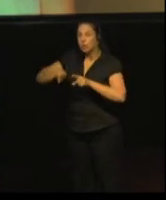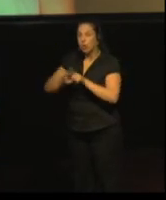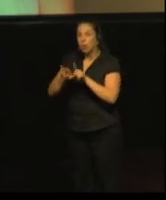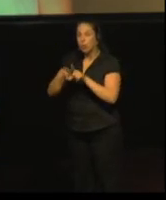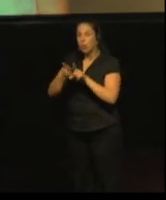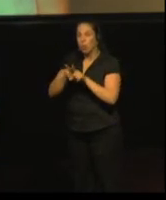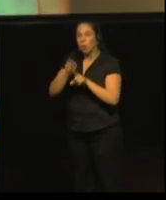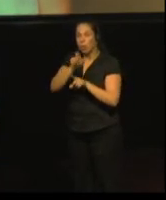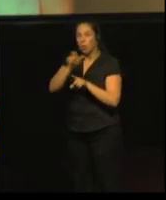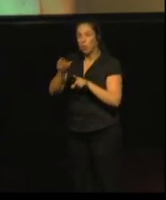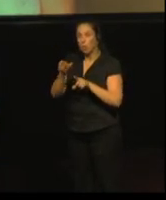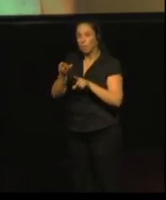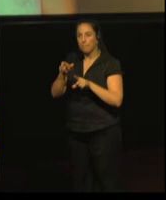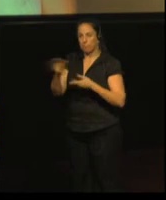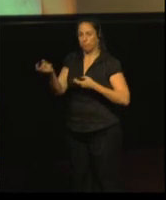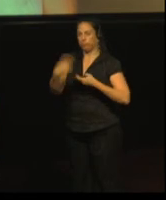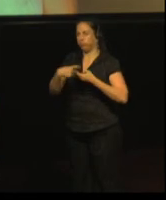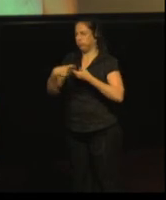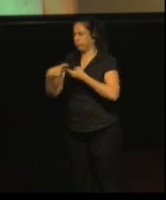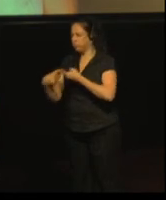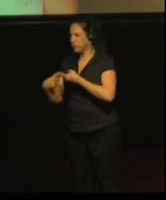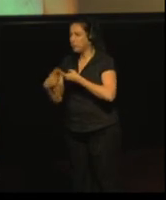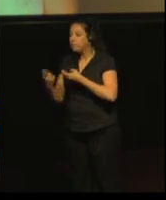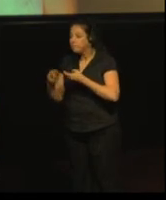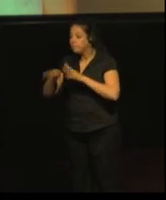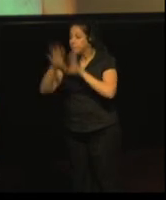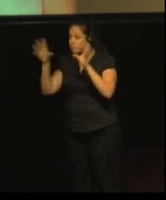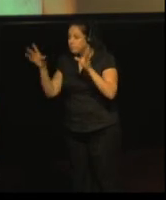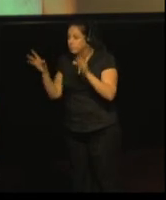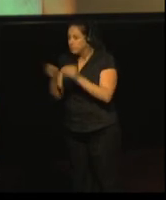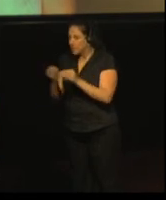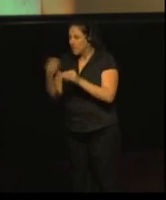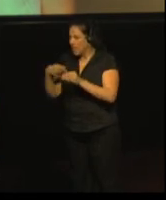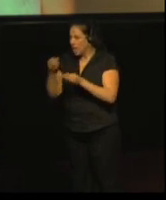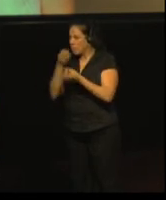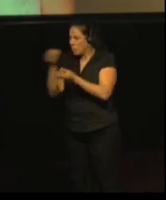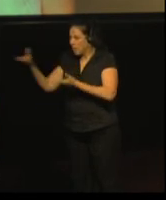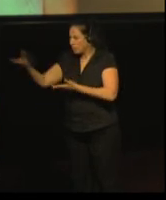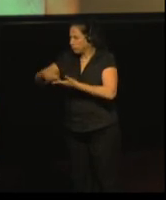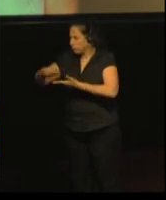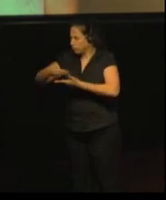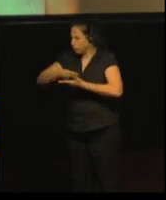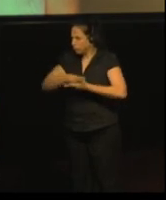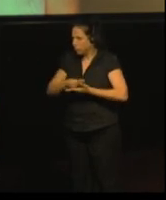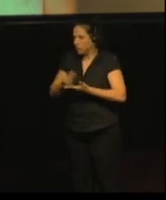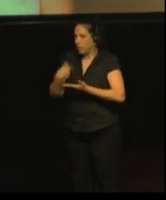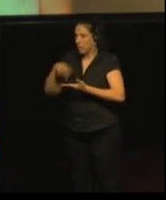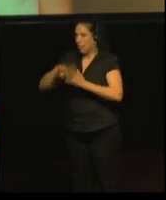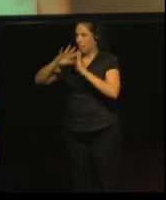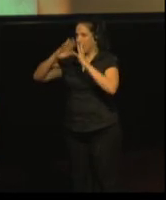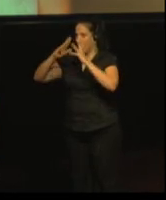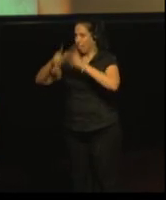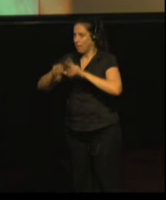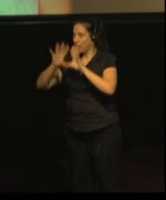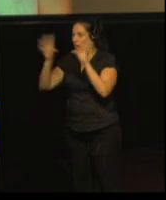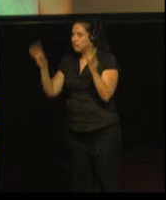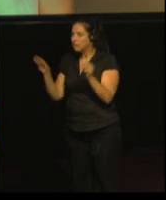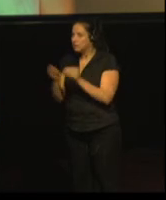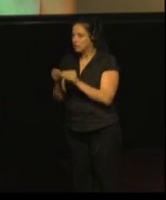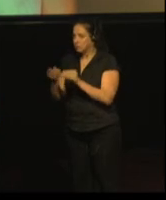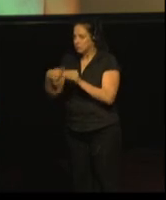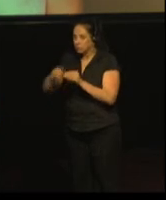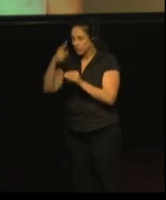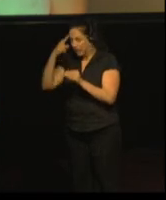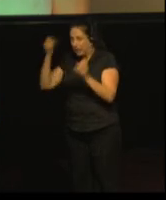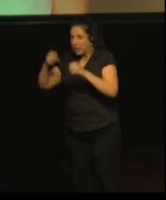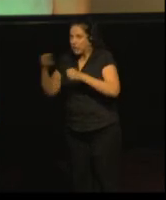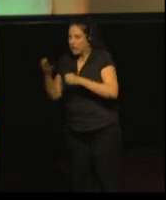And as Zoltan said in his overview, we decided to give this to Kara and Loic,